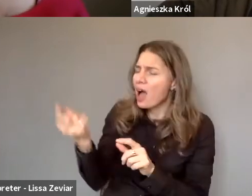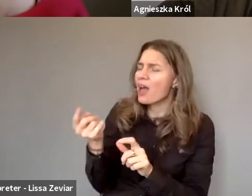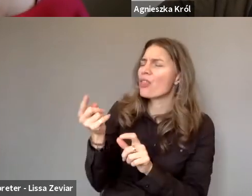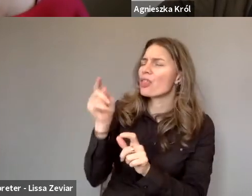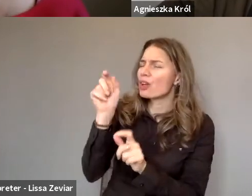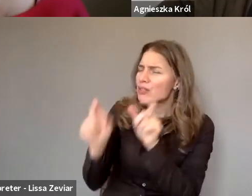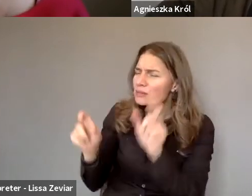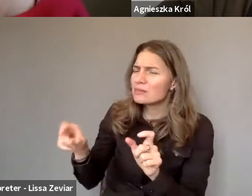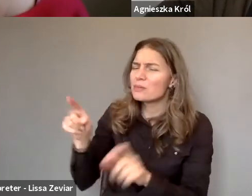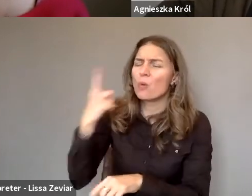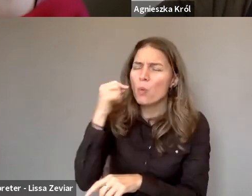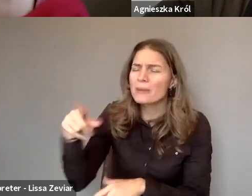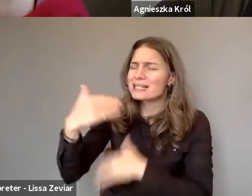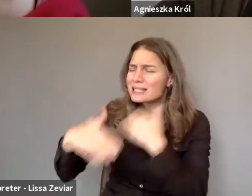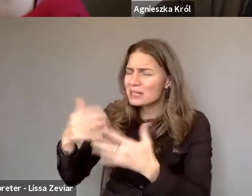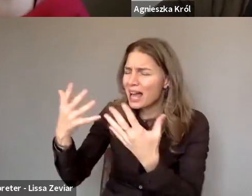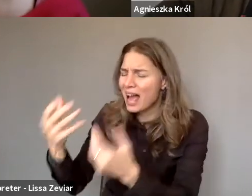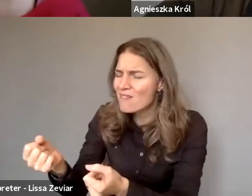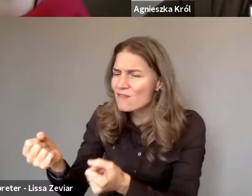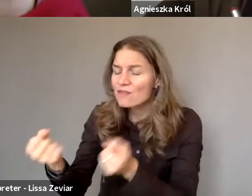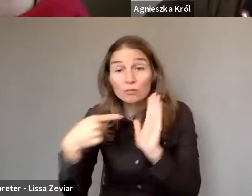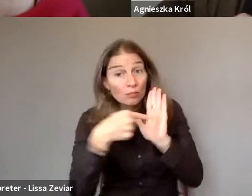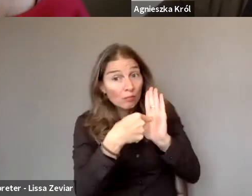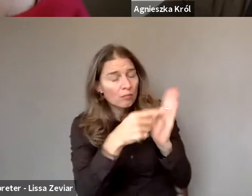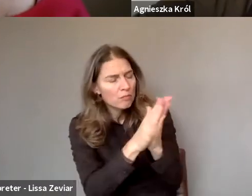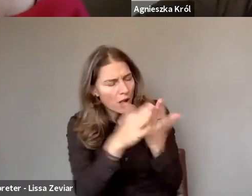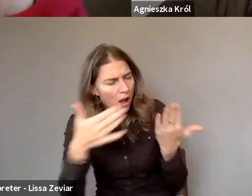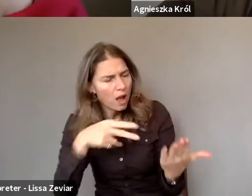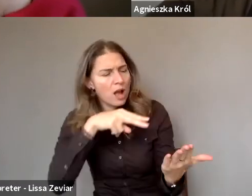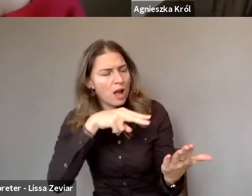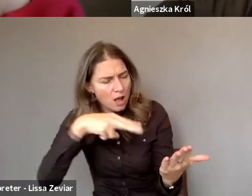how to react and record their own stories.